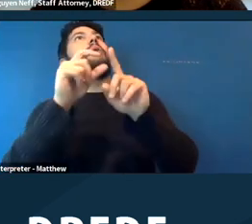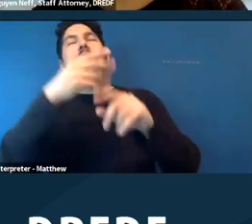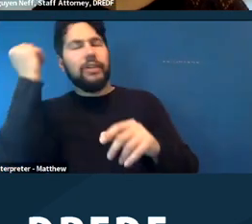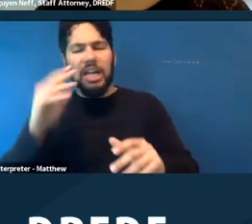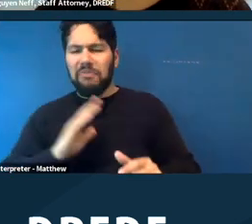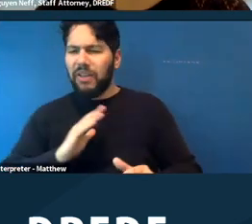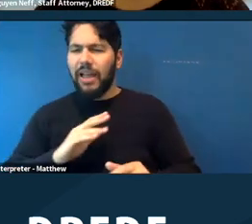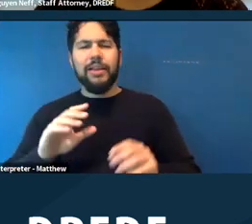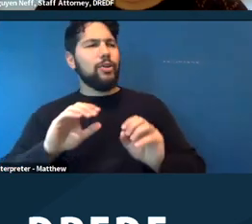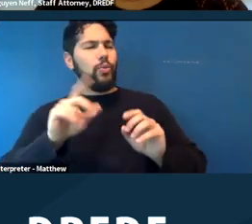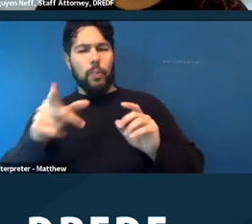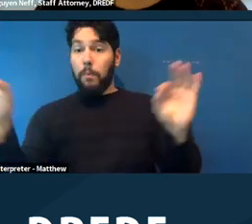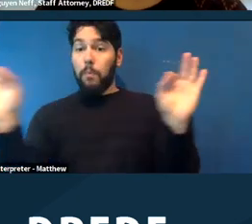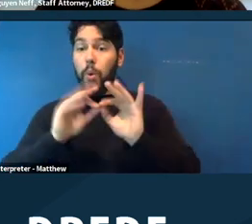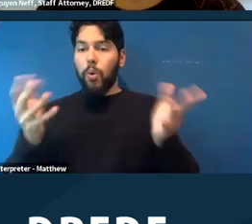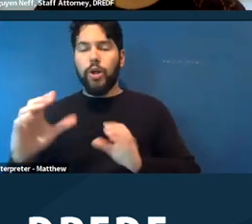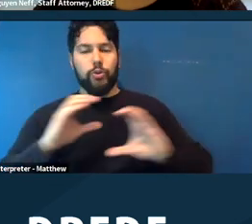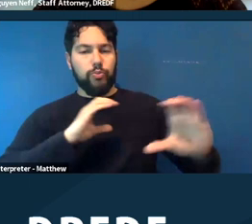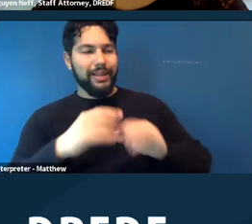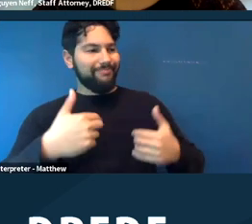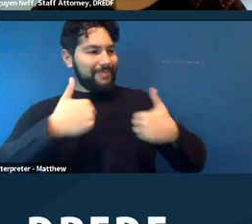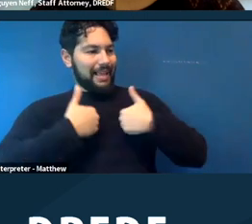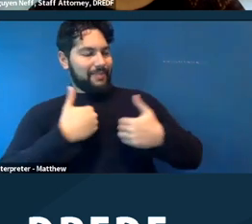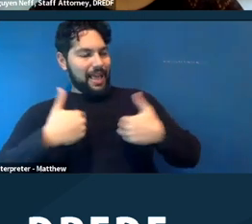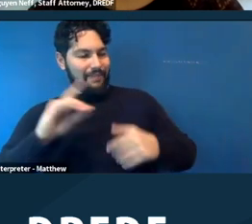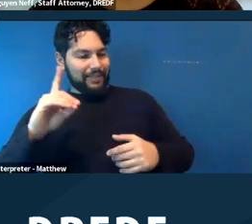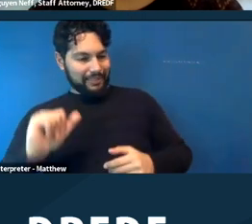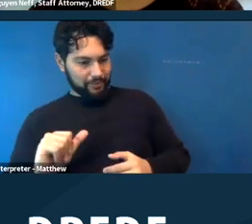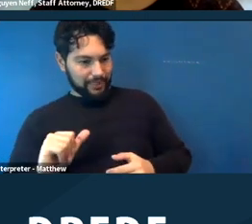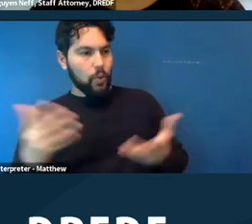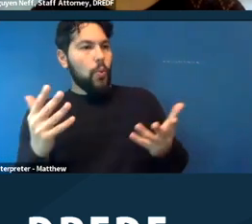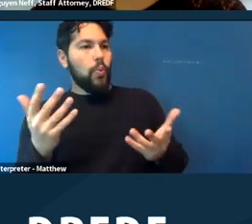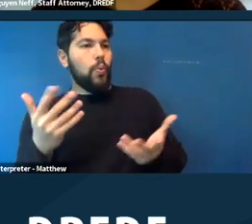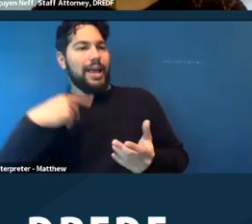have a disability, what the accommodation is and how the accommodation helps you.